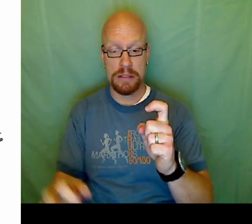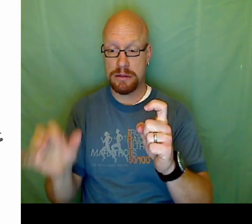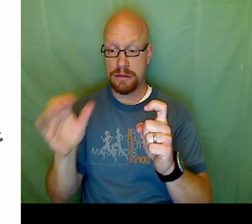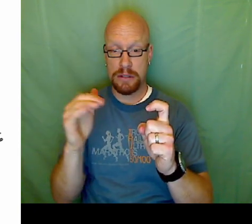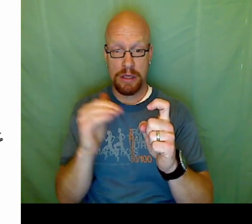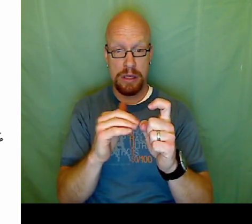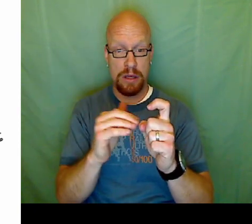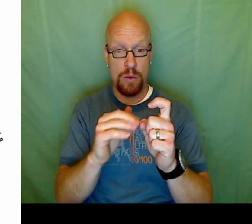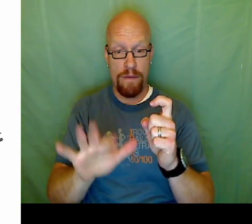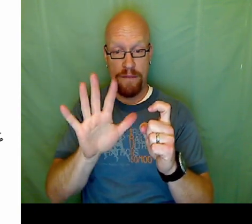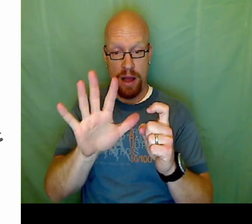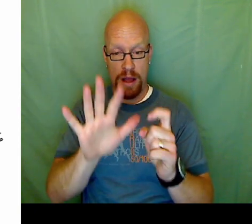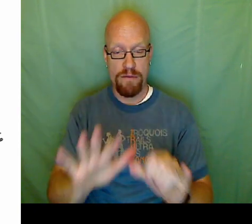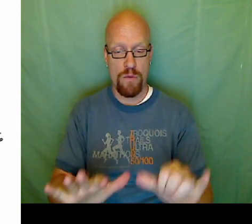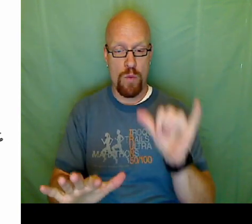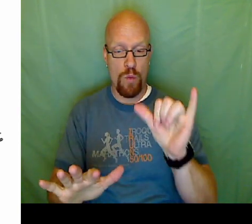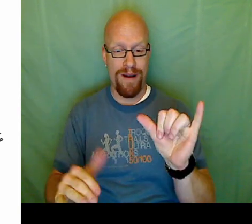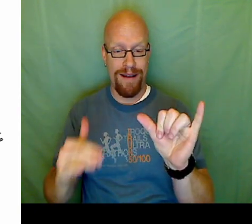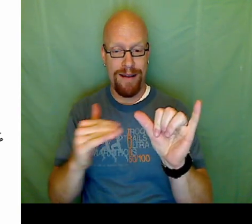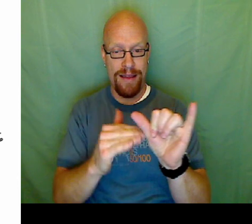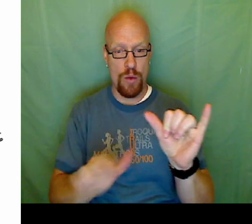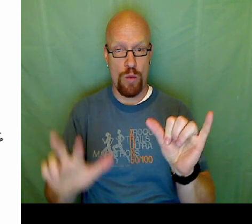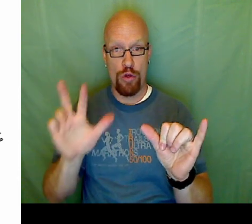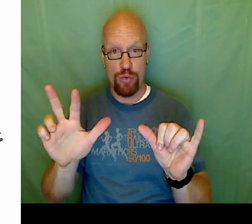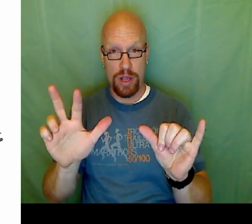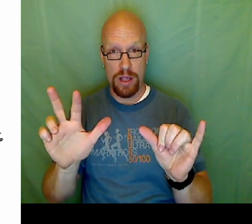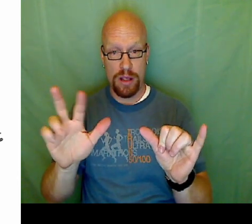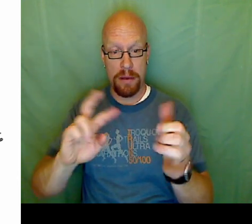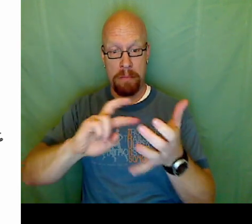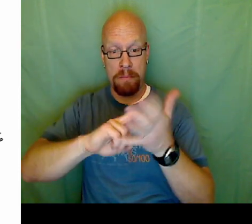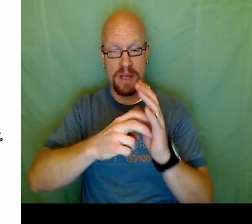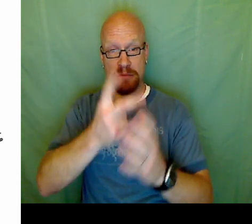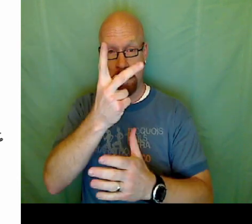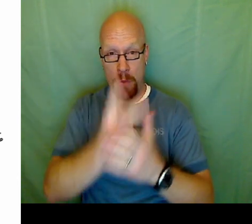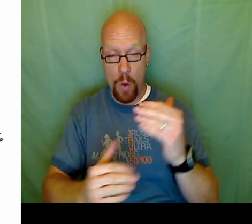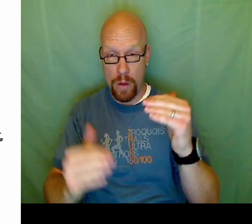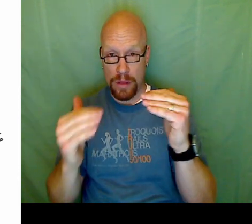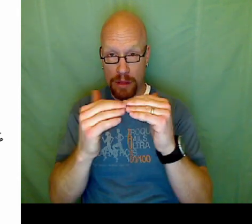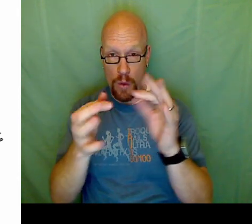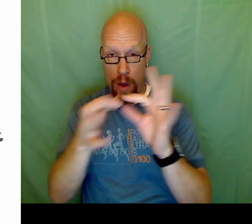And that X equals 5 and Y equals 3 will work in both equations.